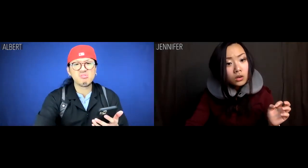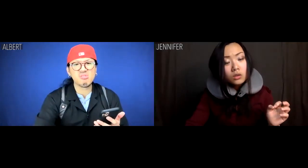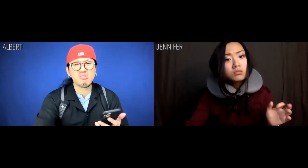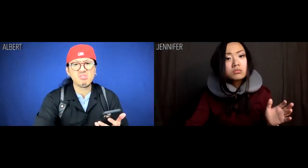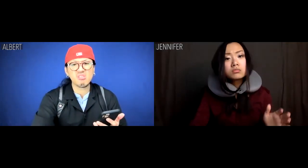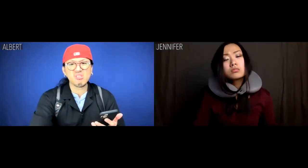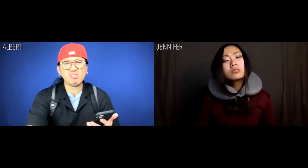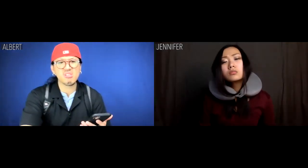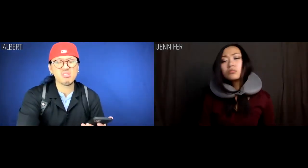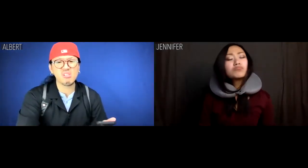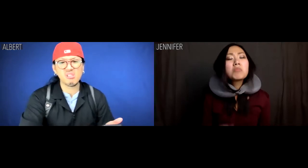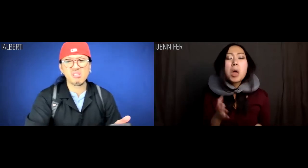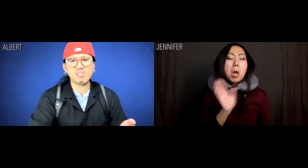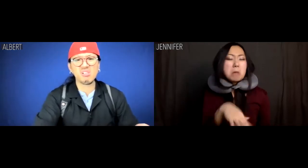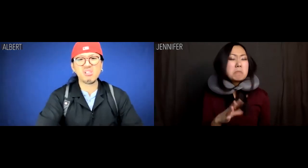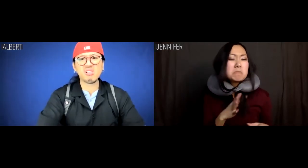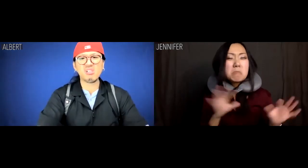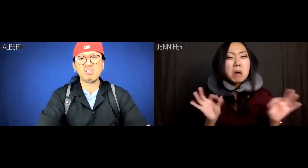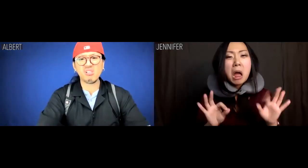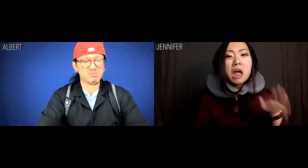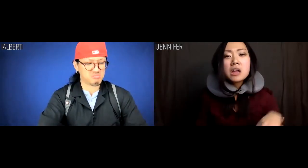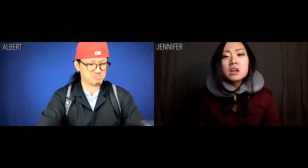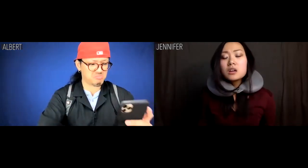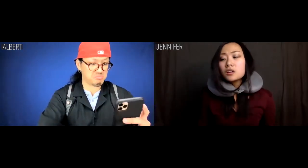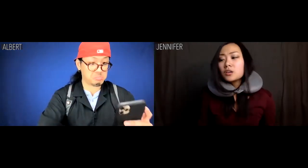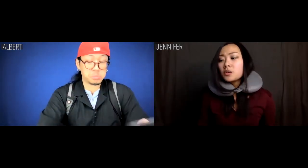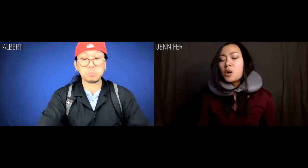Jennifer: That's not insidious.